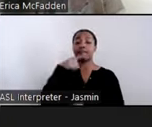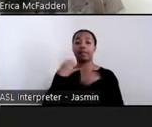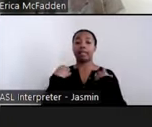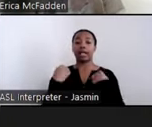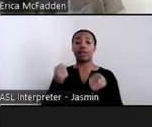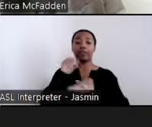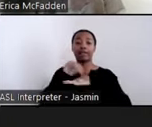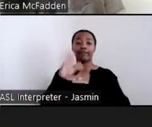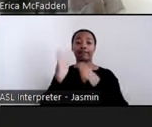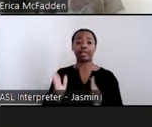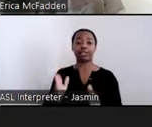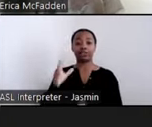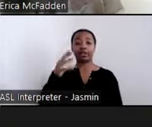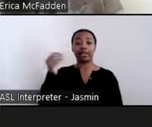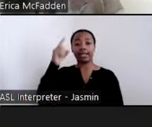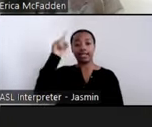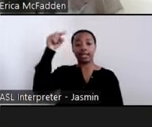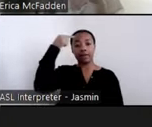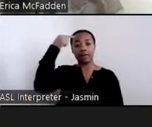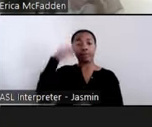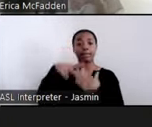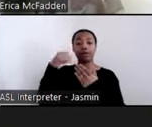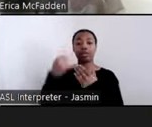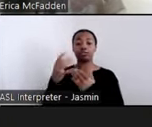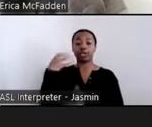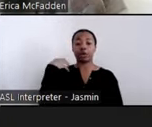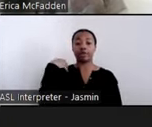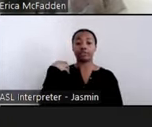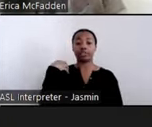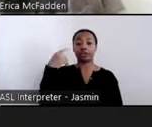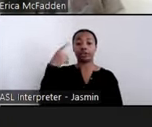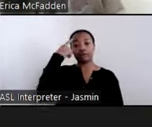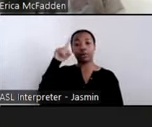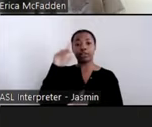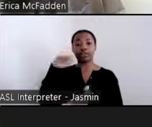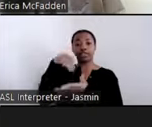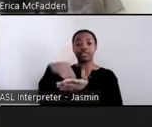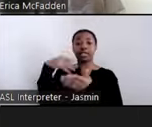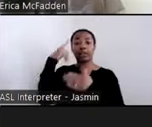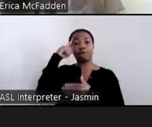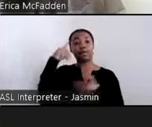Administration. The next is Marti Knisley, with the Technical Assistance